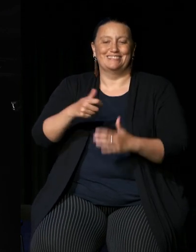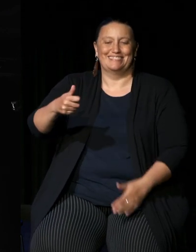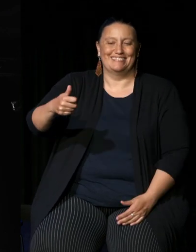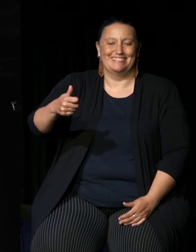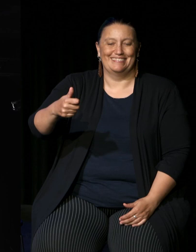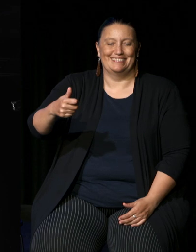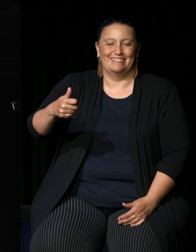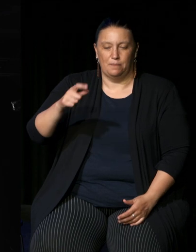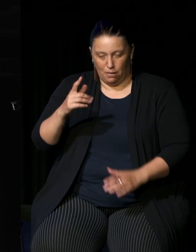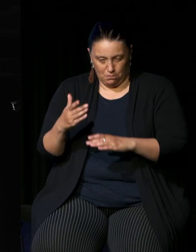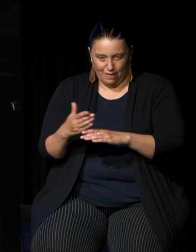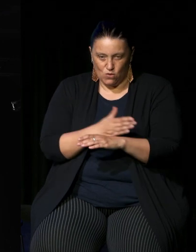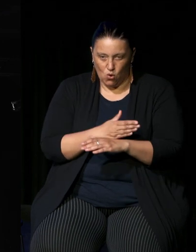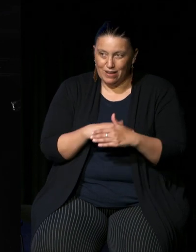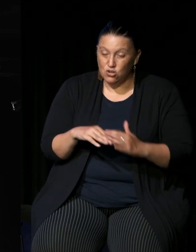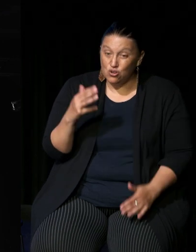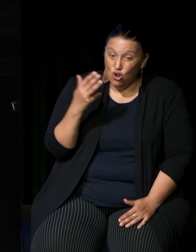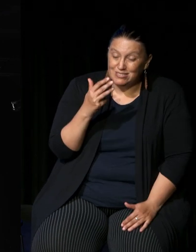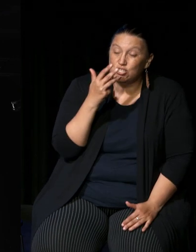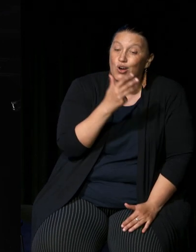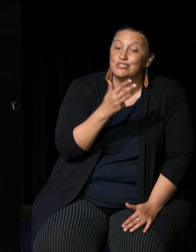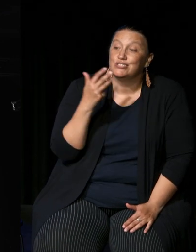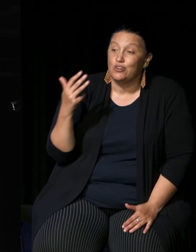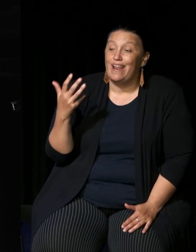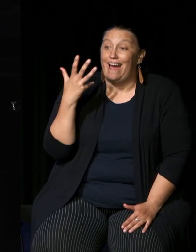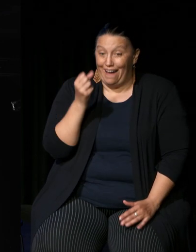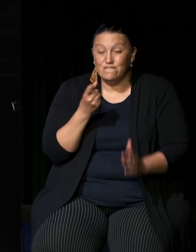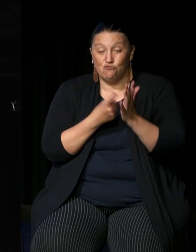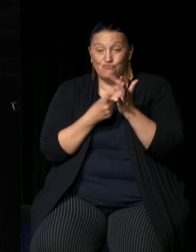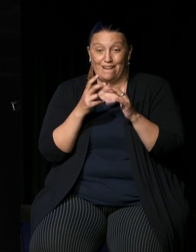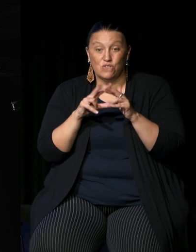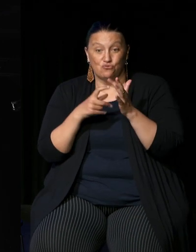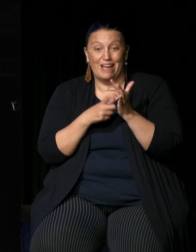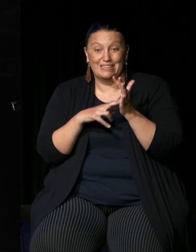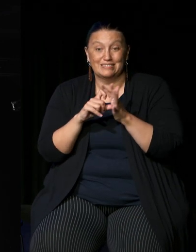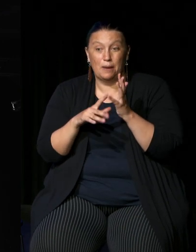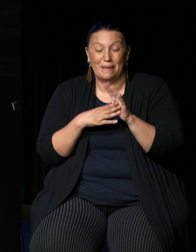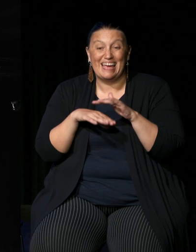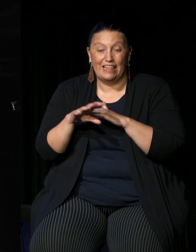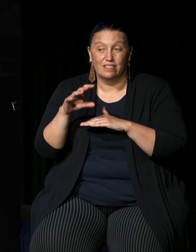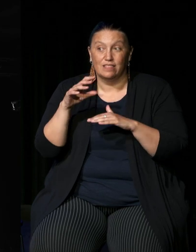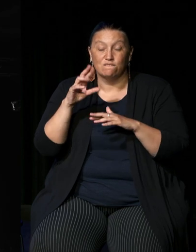before then in 1999 there was a referendum on the Republic which failed as you know